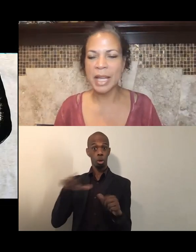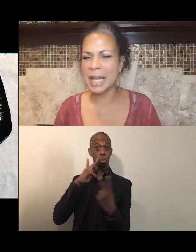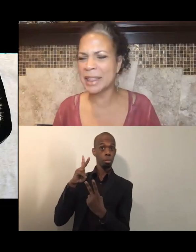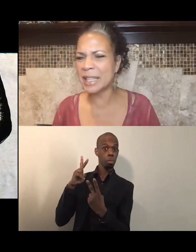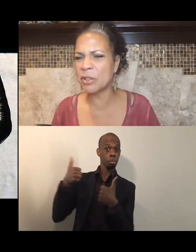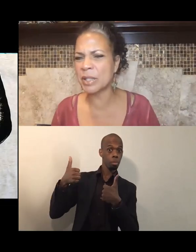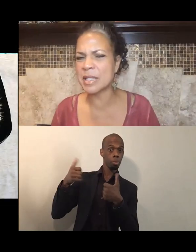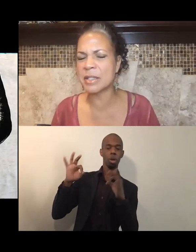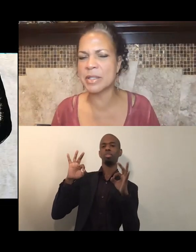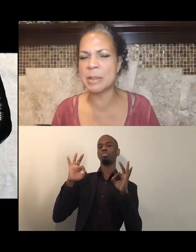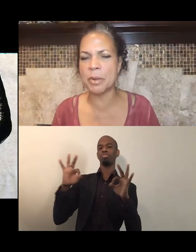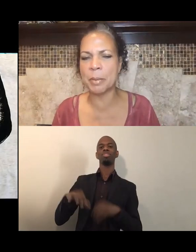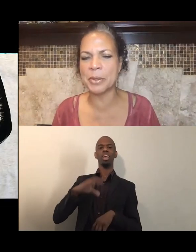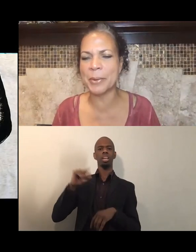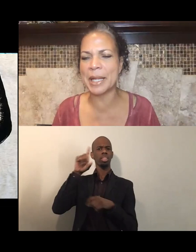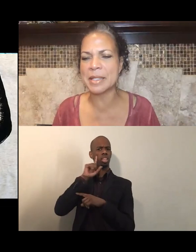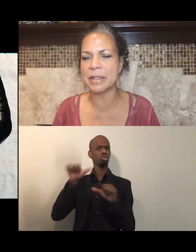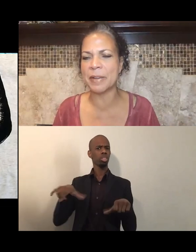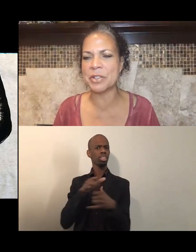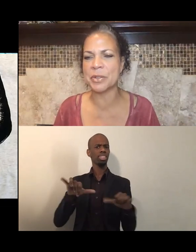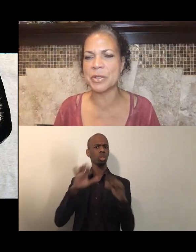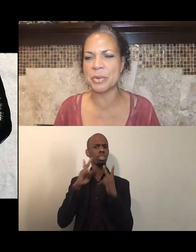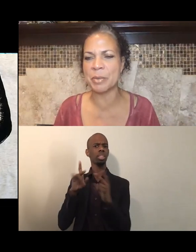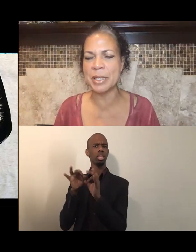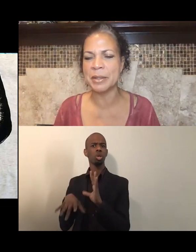And I think you can still see Pro Bono ASL, if I share the screen, right?